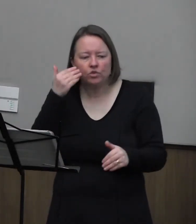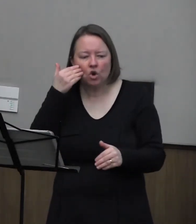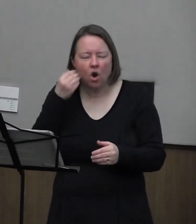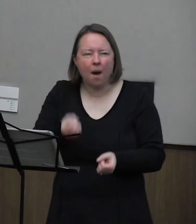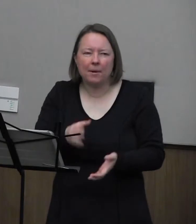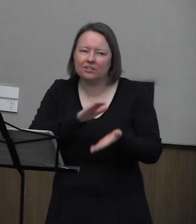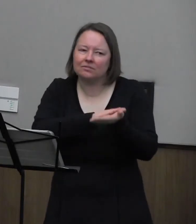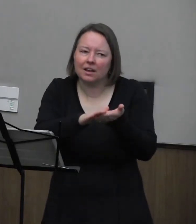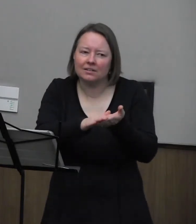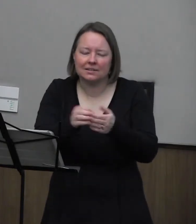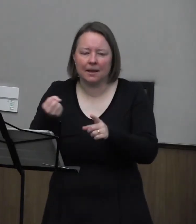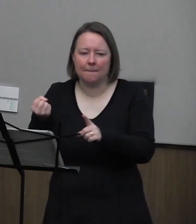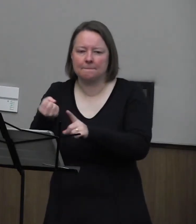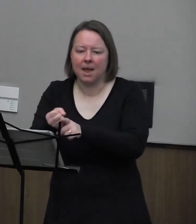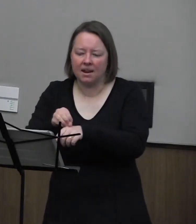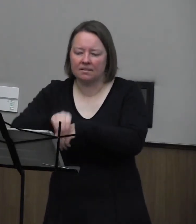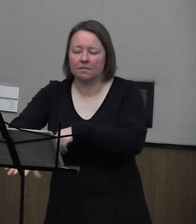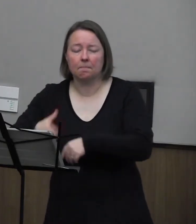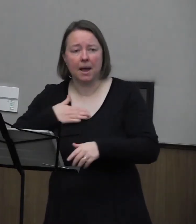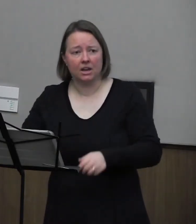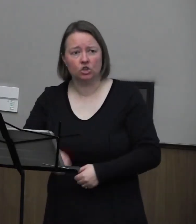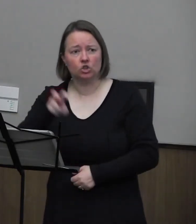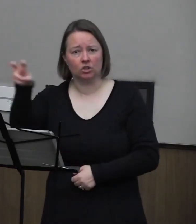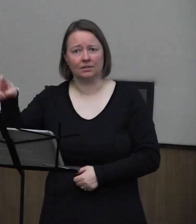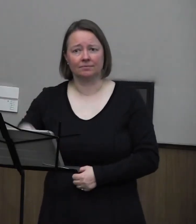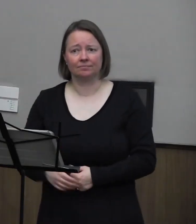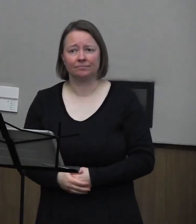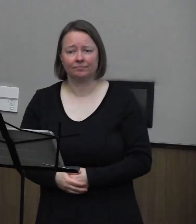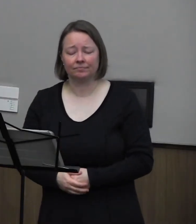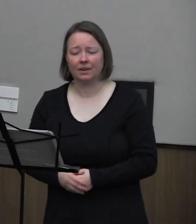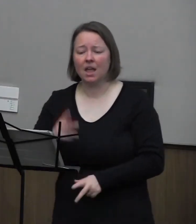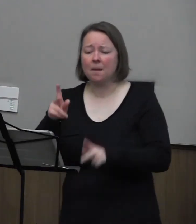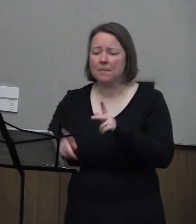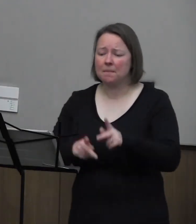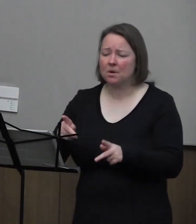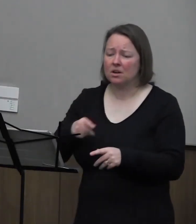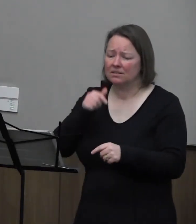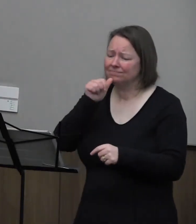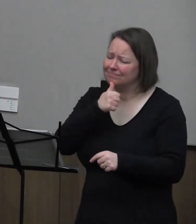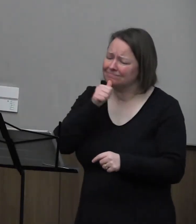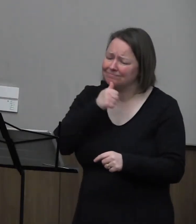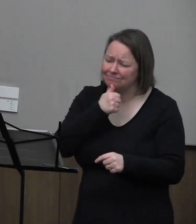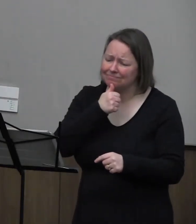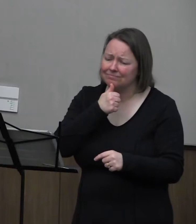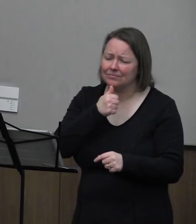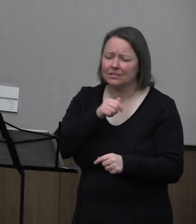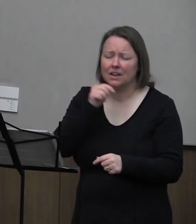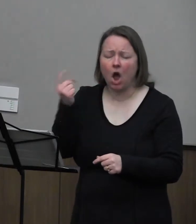my journey. People who are hurting do not always say, thank you.